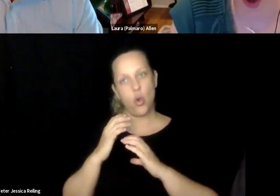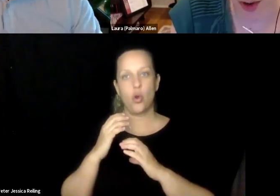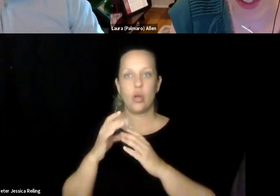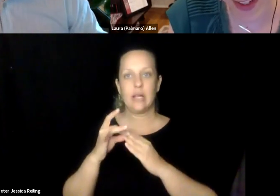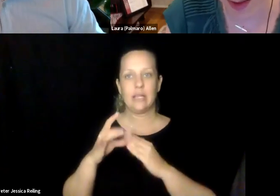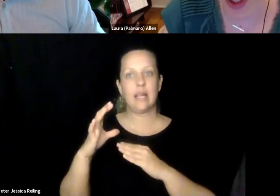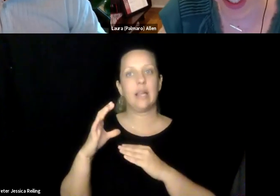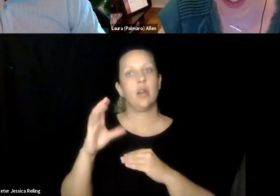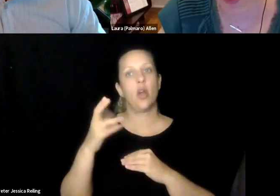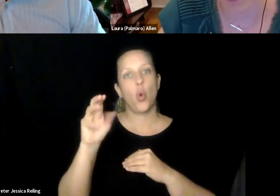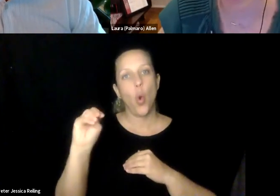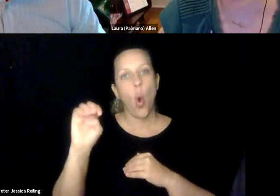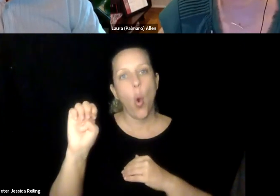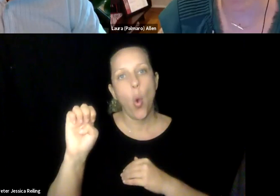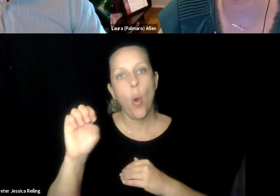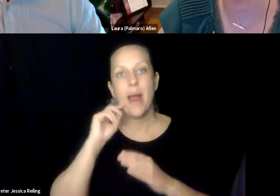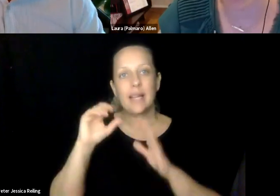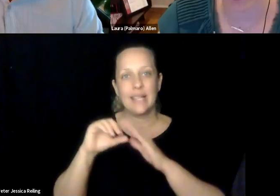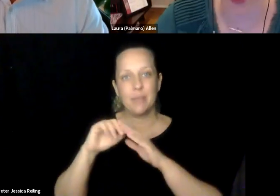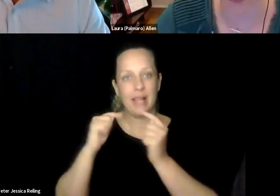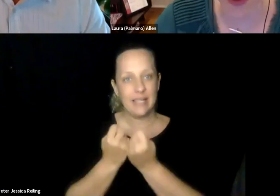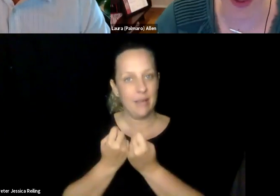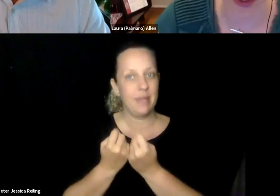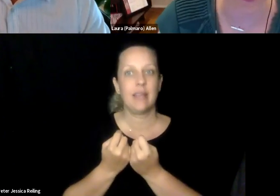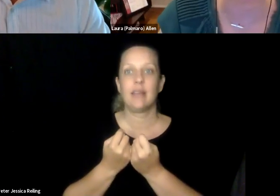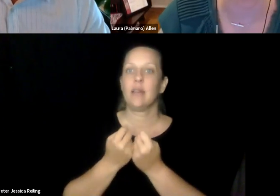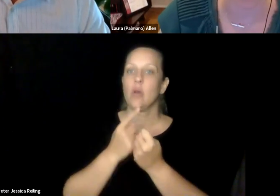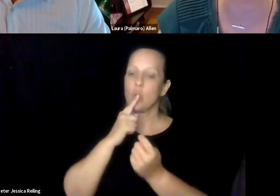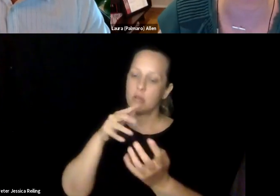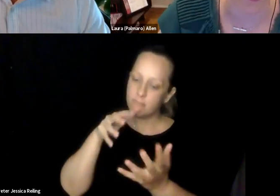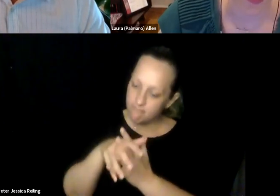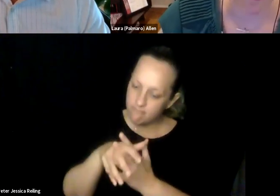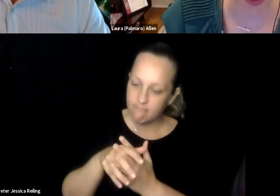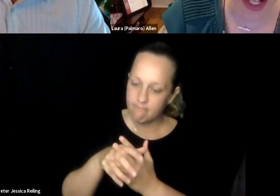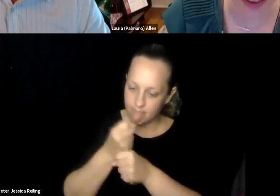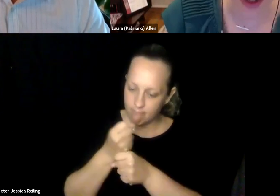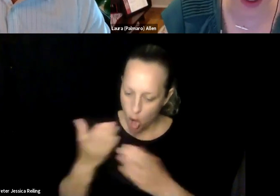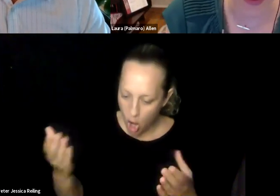excited about almost eight years ago I transitioned into a full-time role